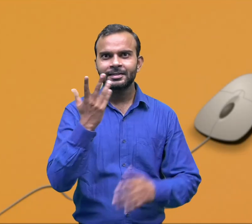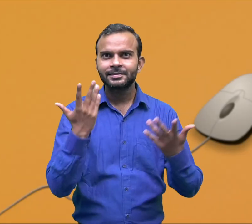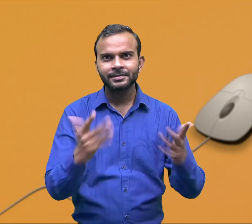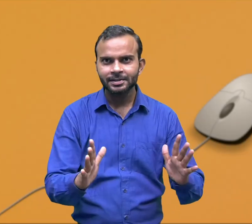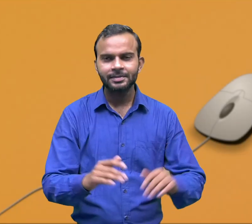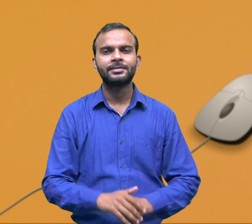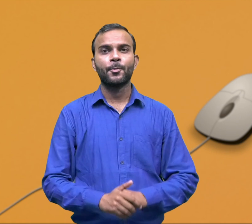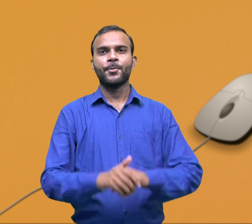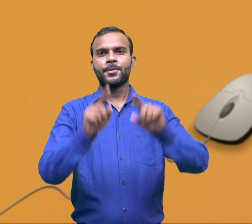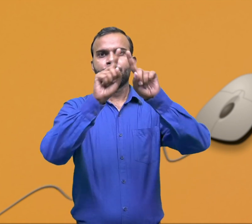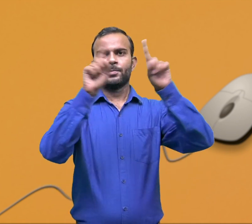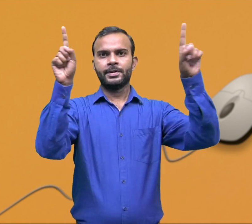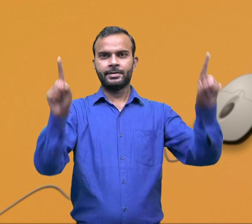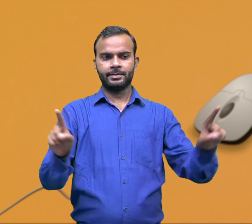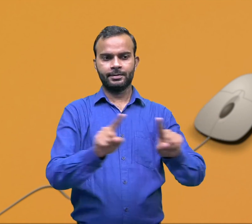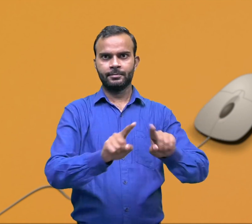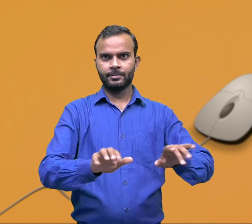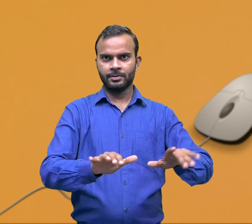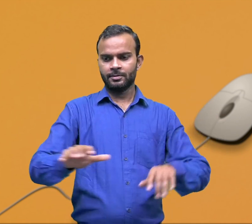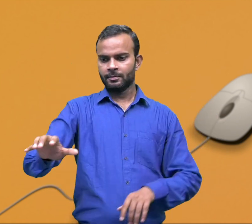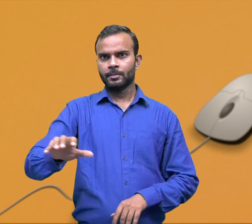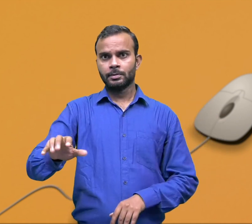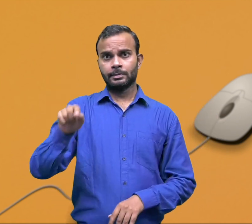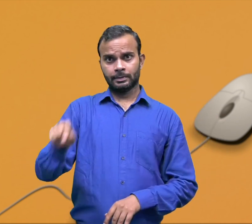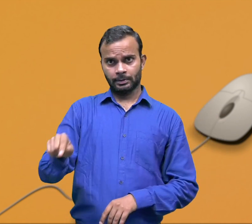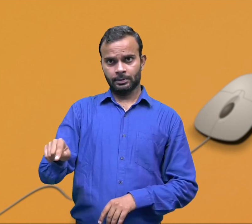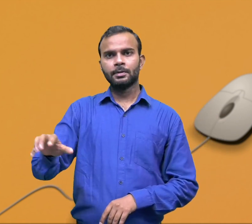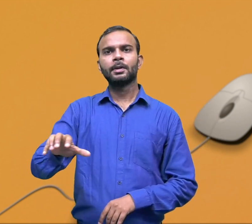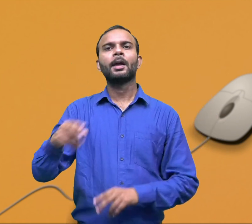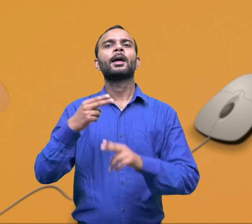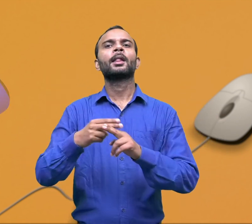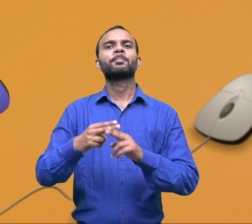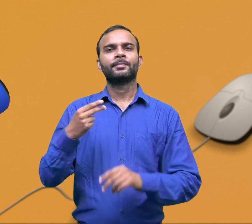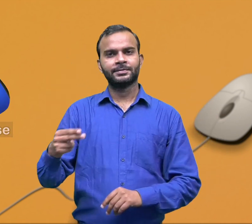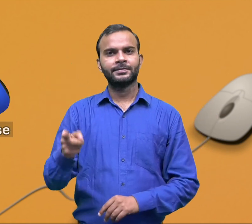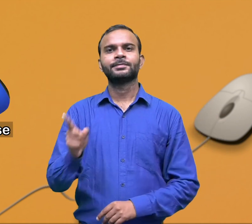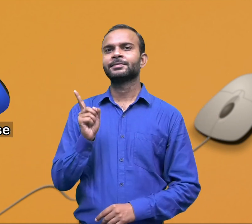Did you see the topic? Using the mouse This is the sign for mouse.